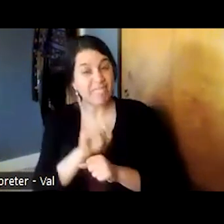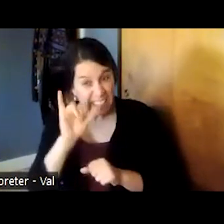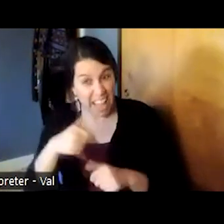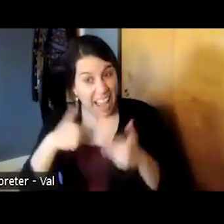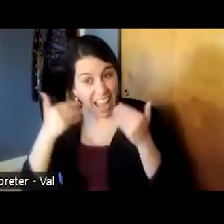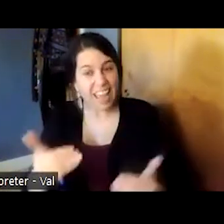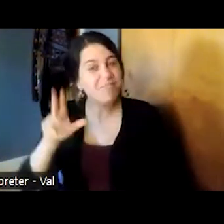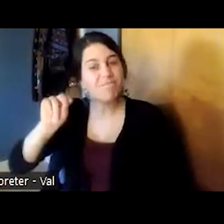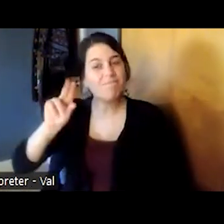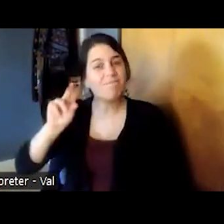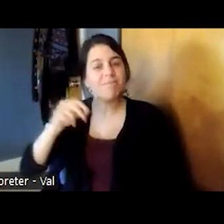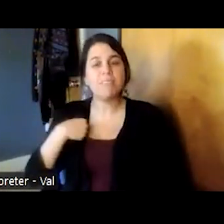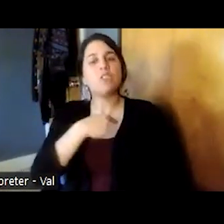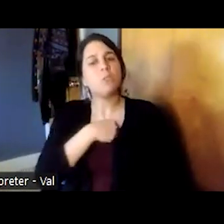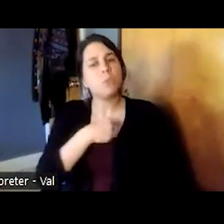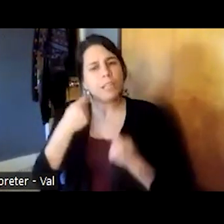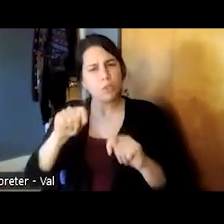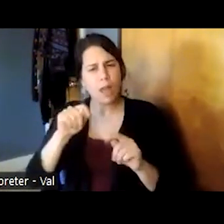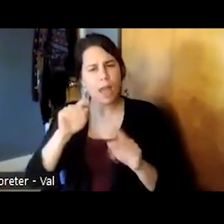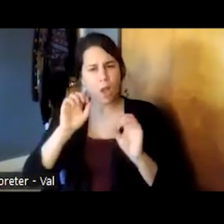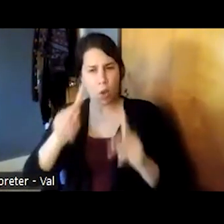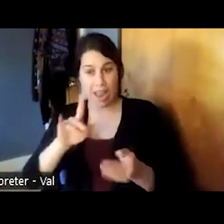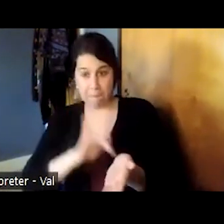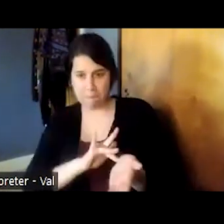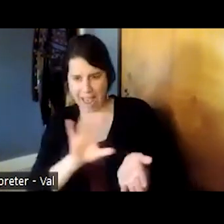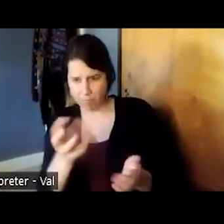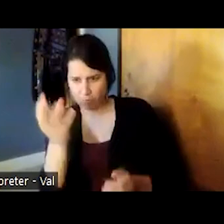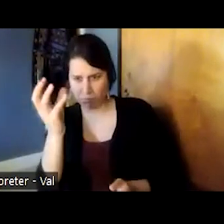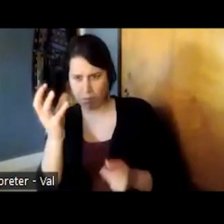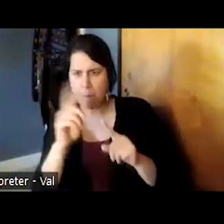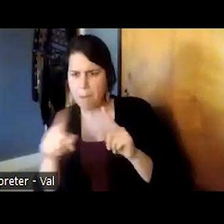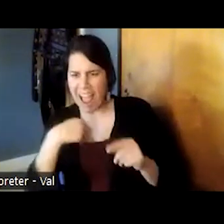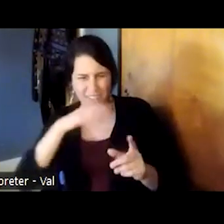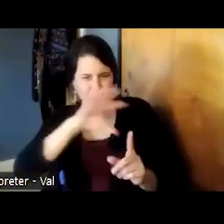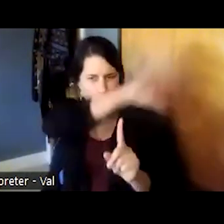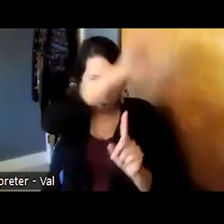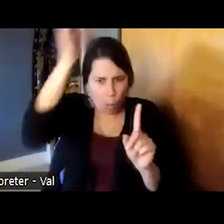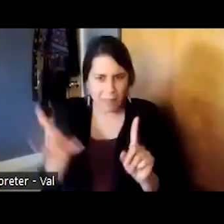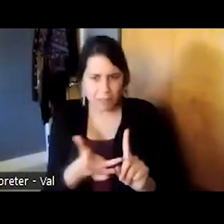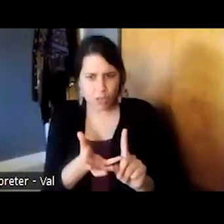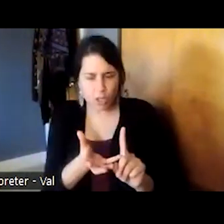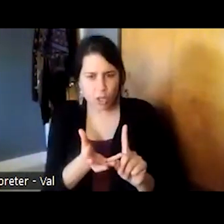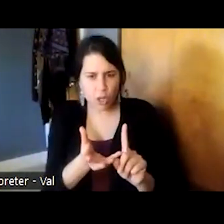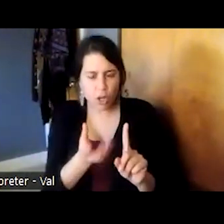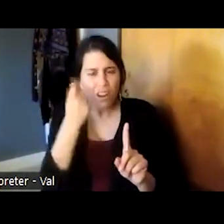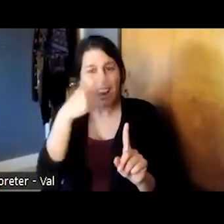trying to look at the whole picture reminding them that the nursing home is actually these residents